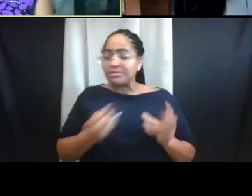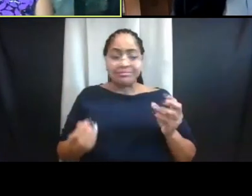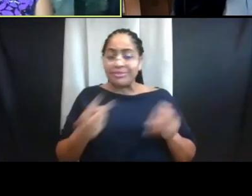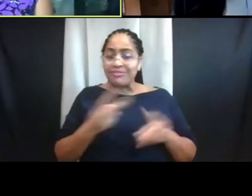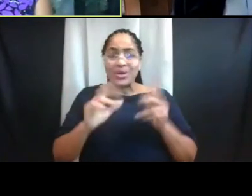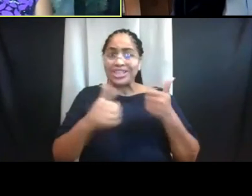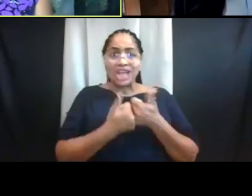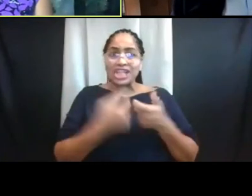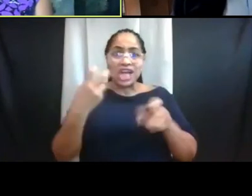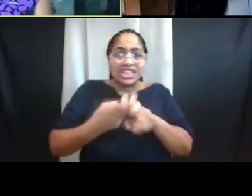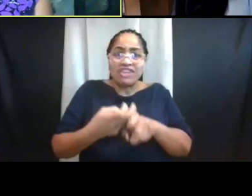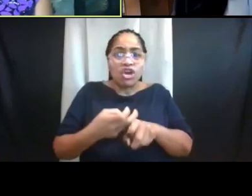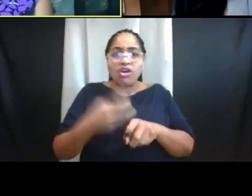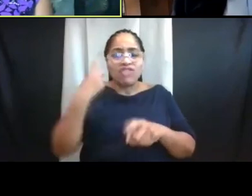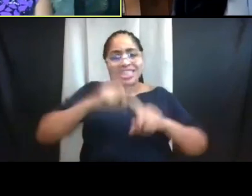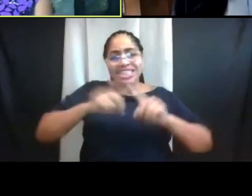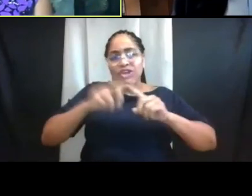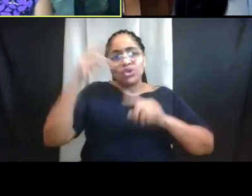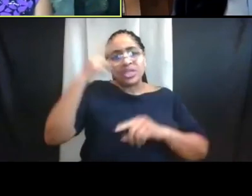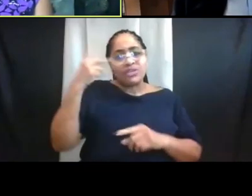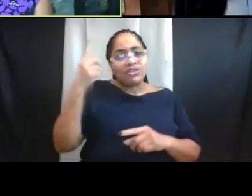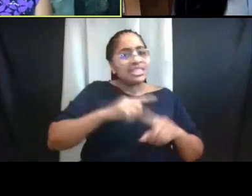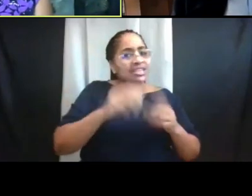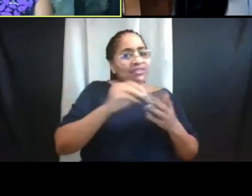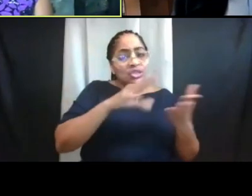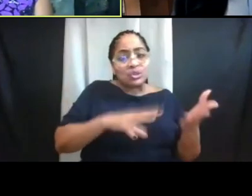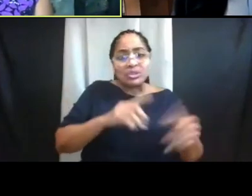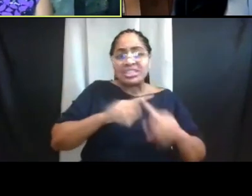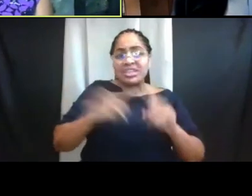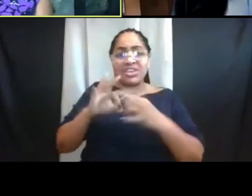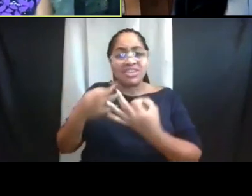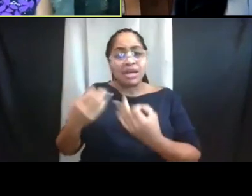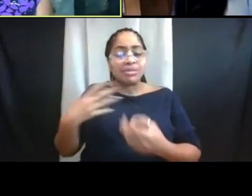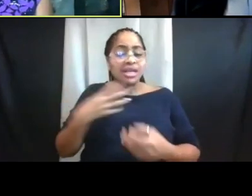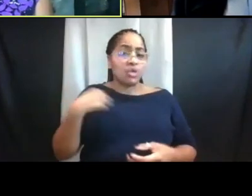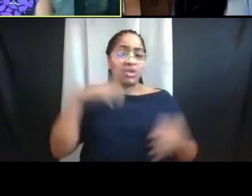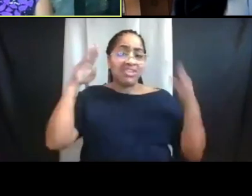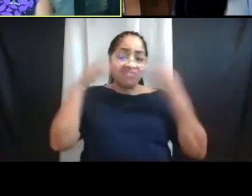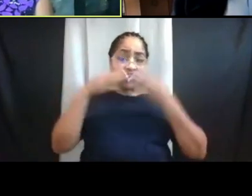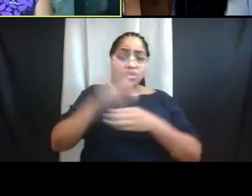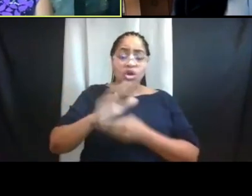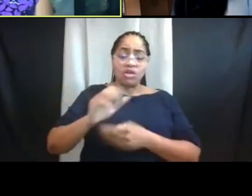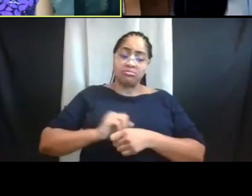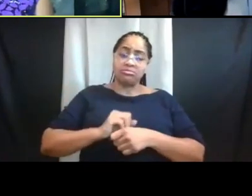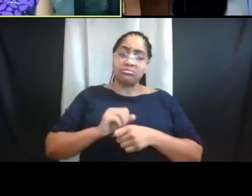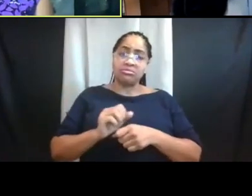And while we are squarely focused on COVID, and we have to be, we can't forget about overall well-being.